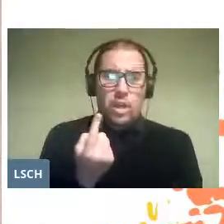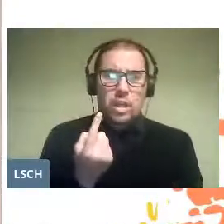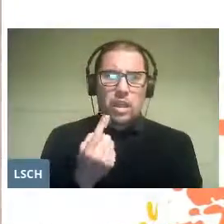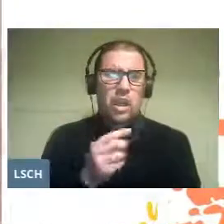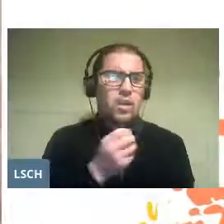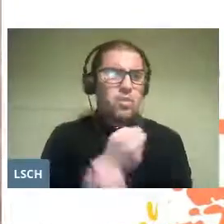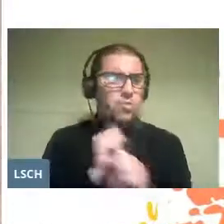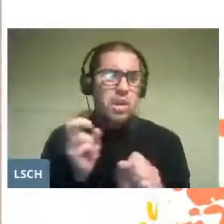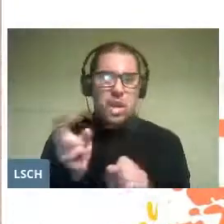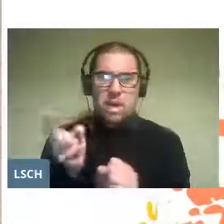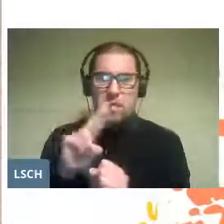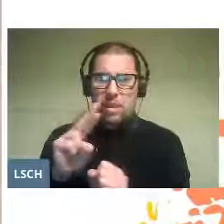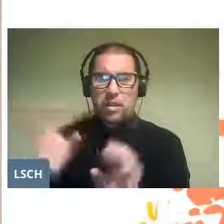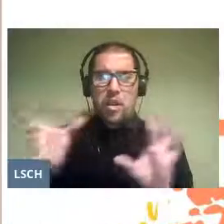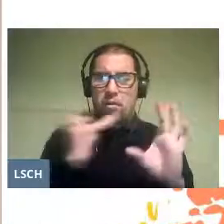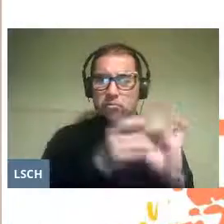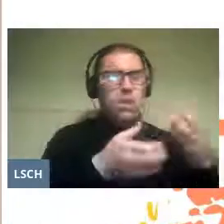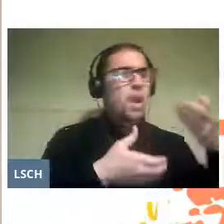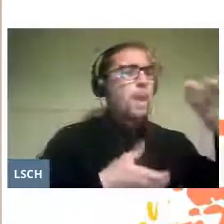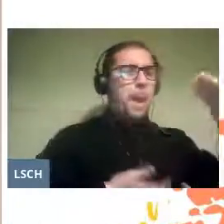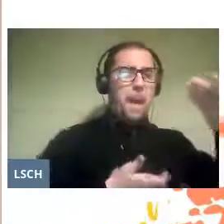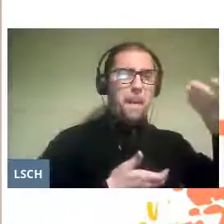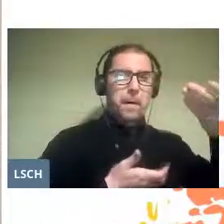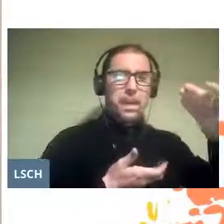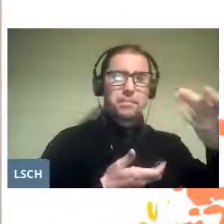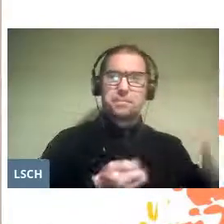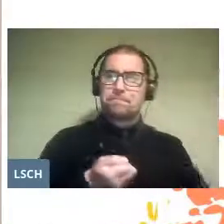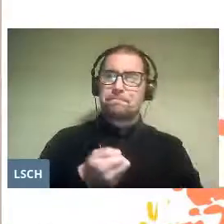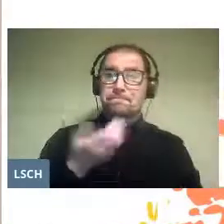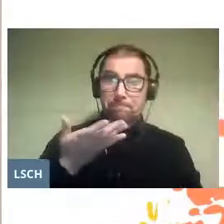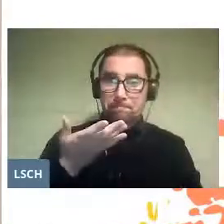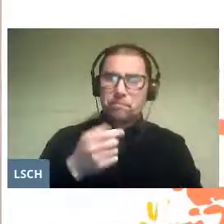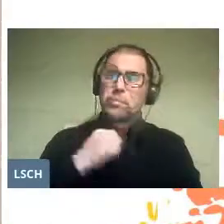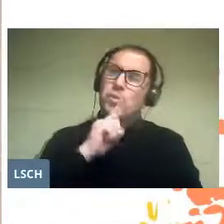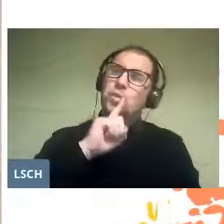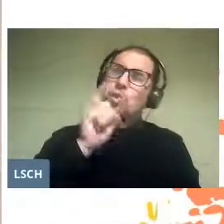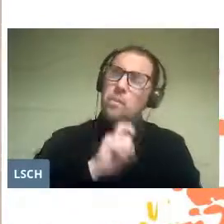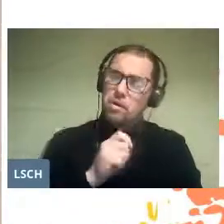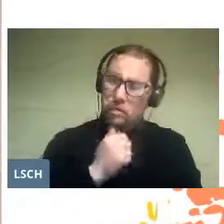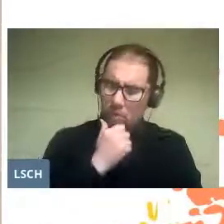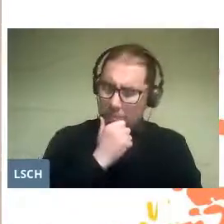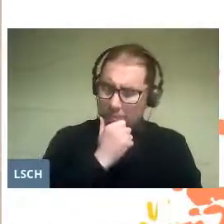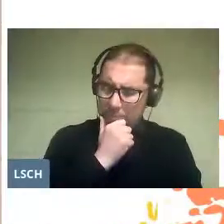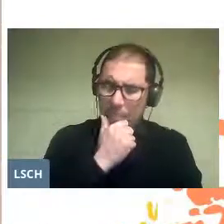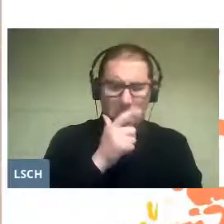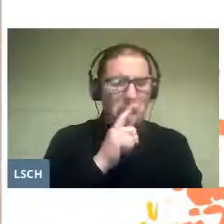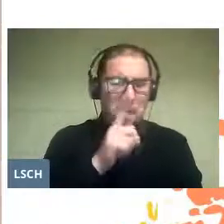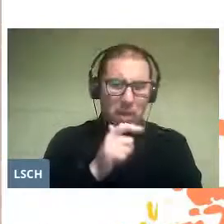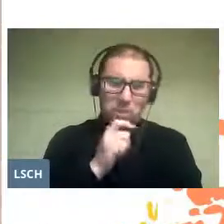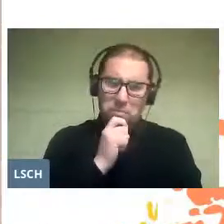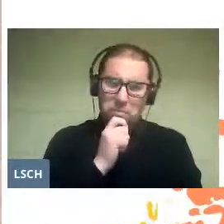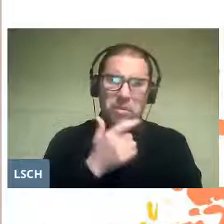linked to opera, then it is worth wondering what opera is.